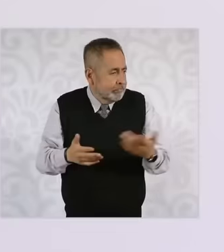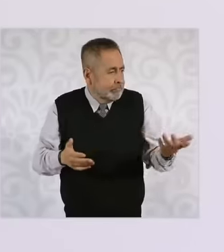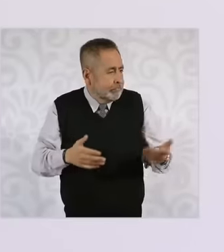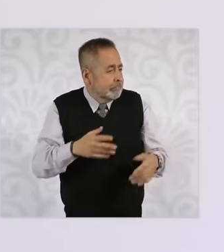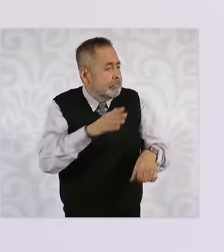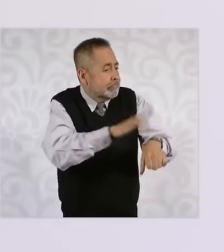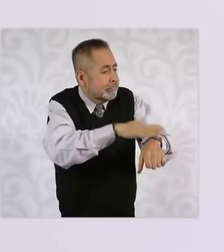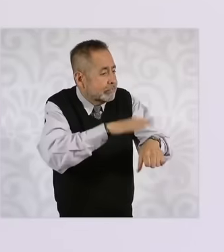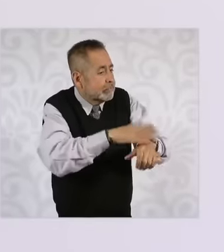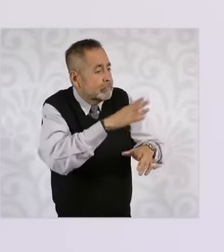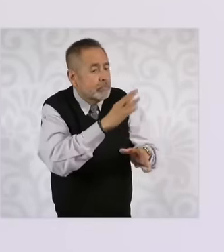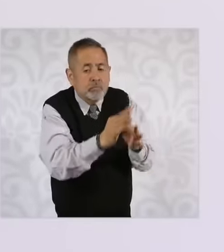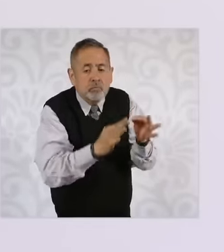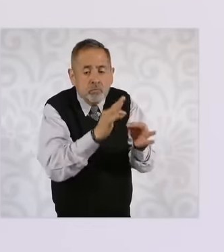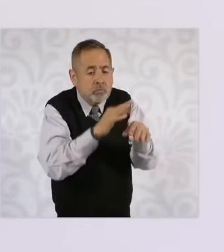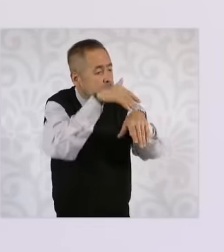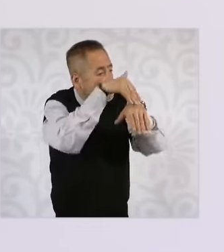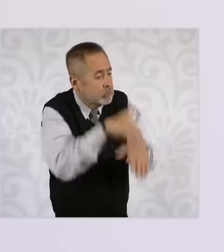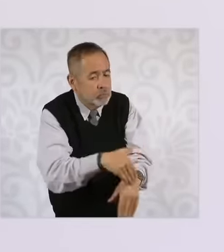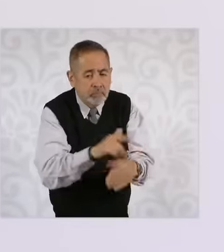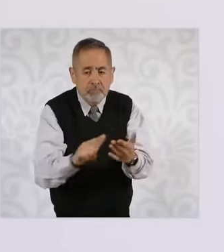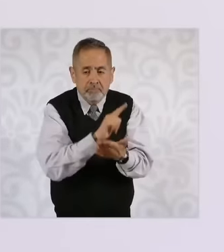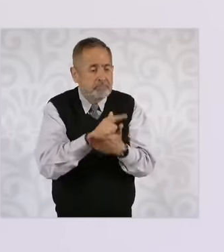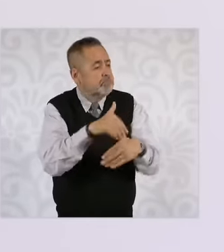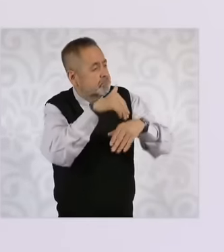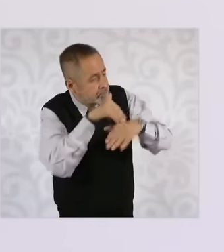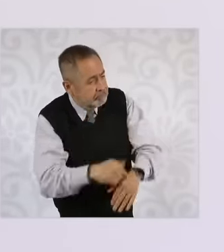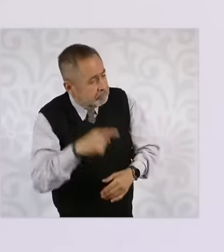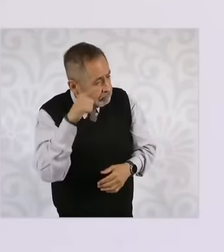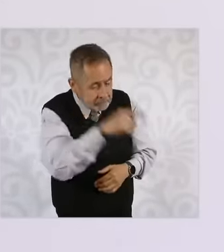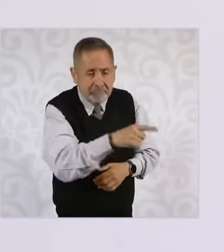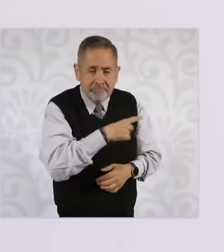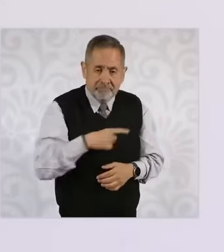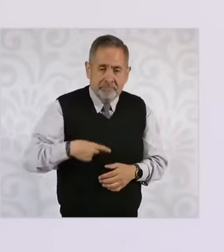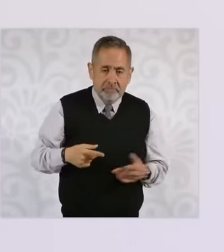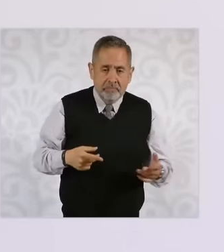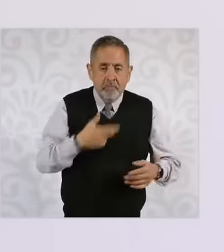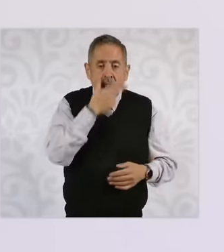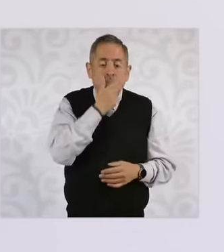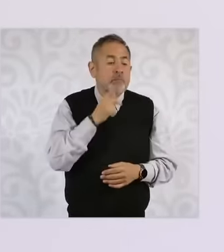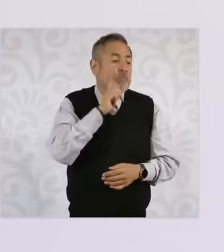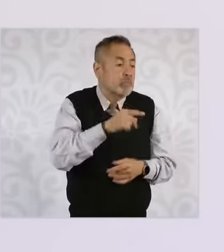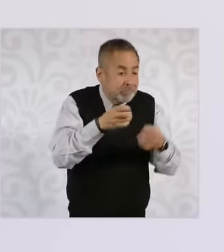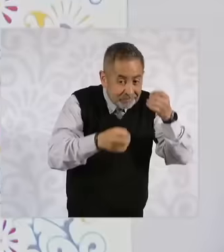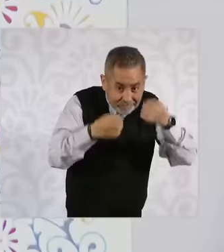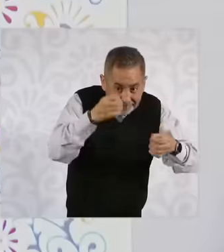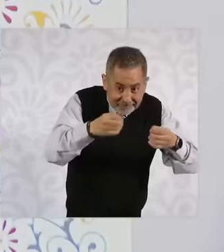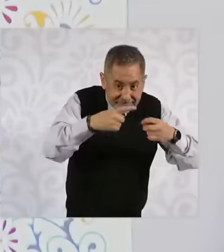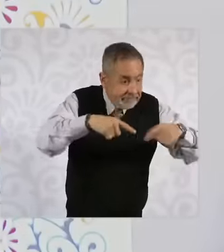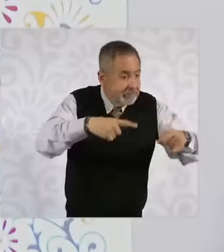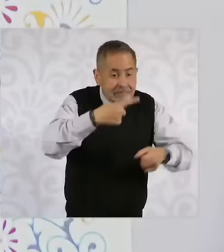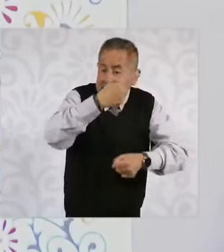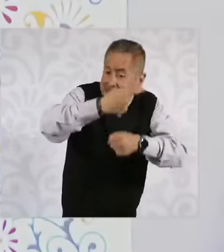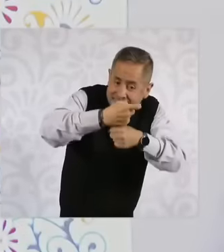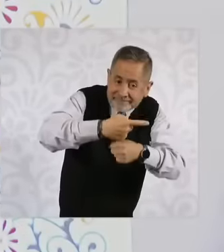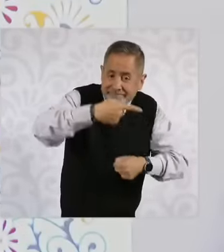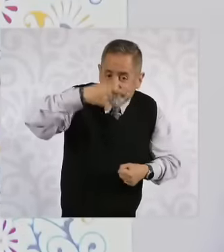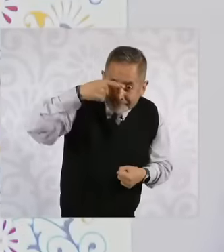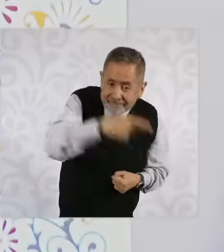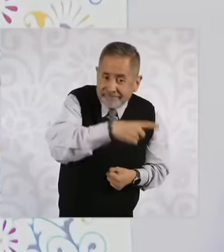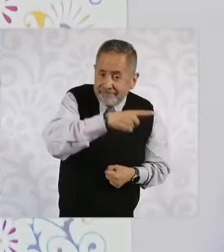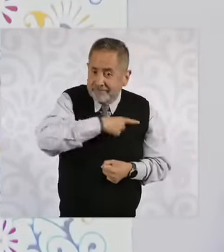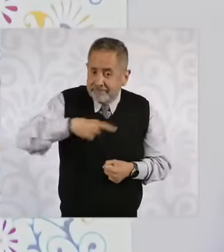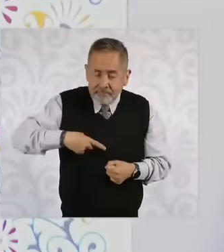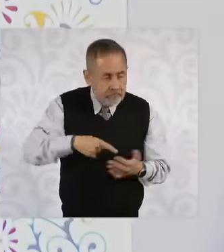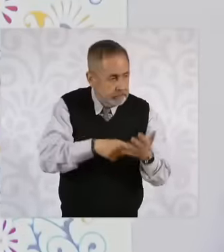the law? The judges are the first who should set the example of compliance